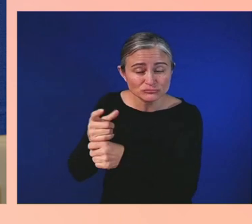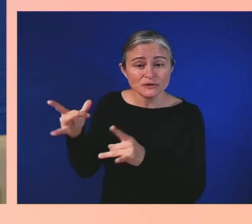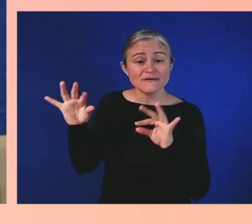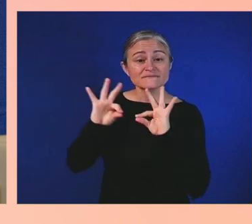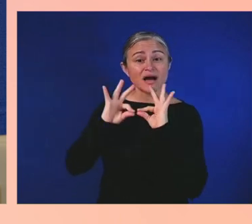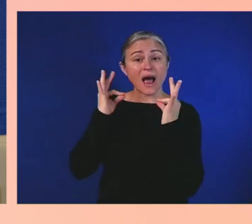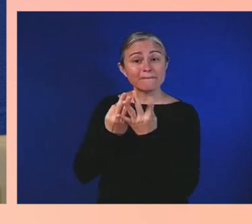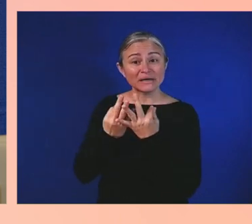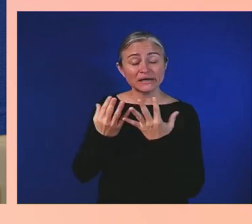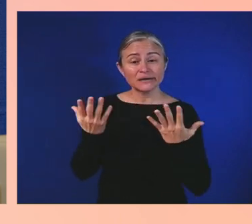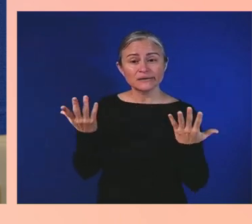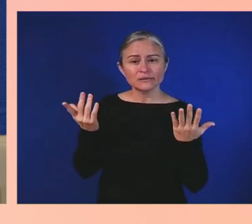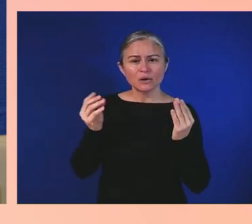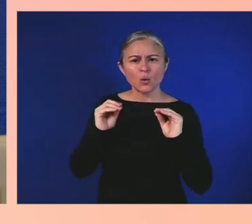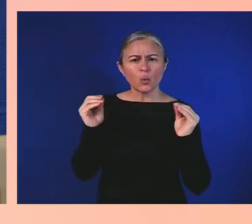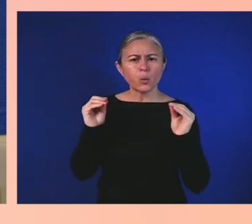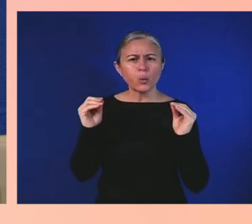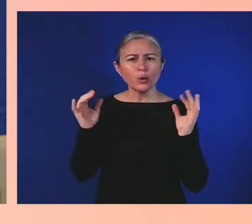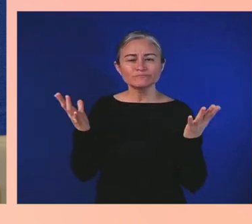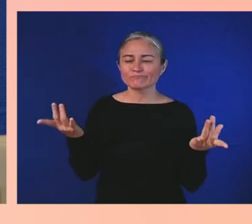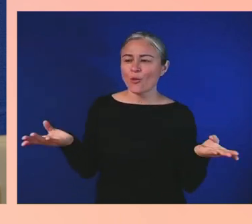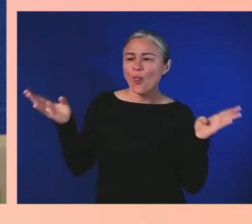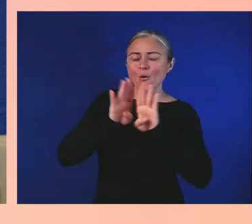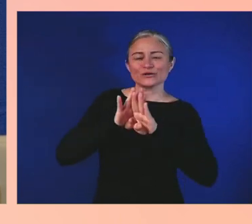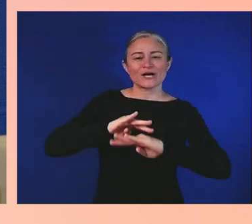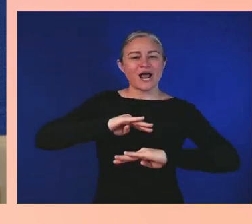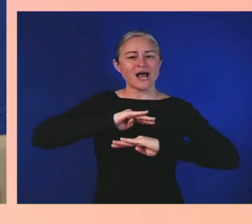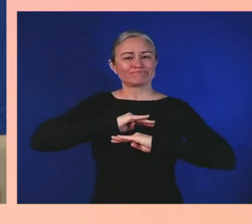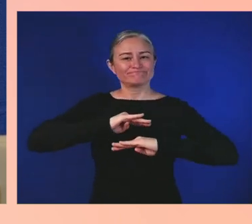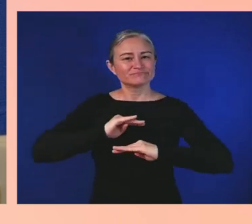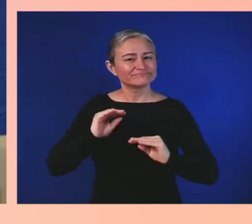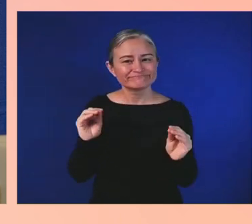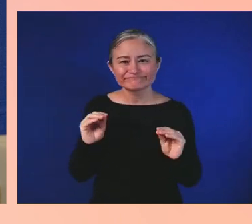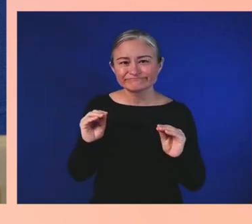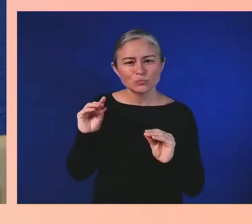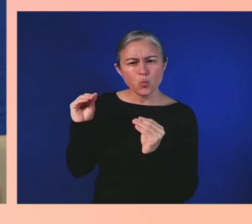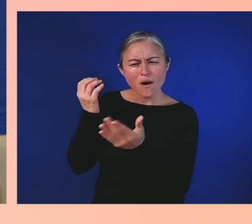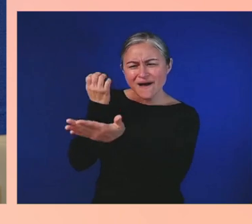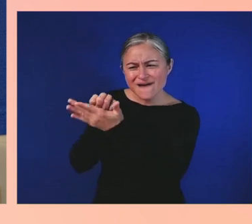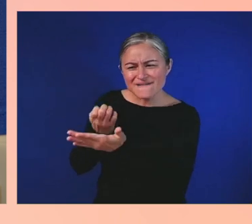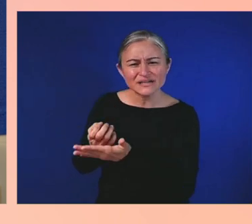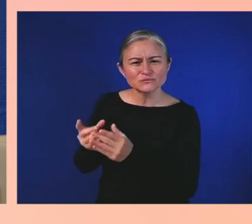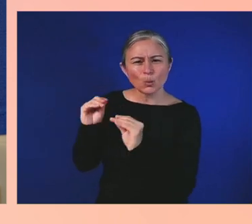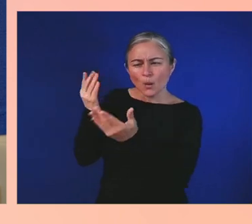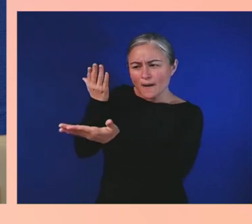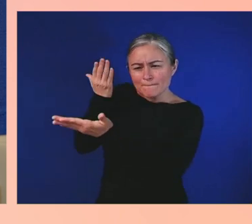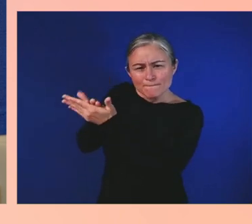with all the proof that comes with knowing that this existed,